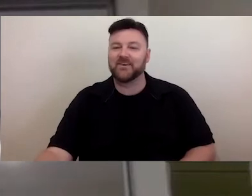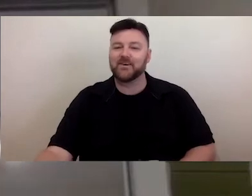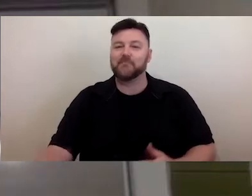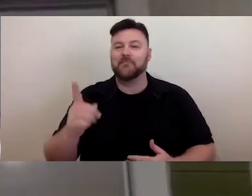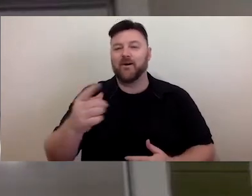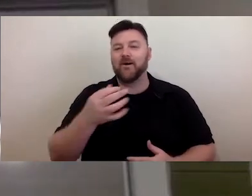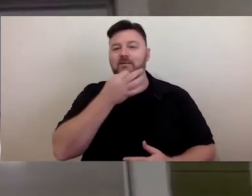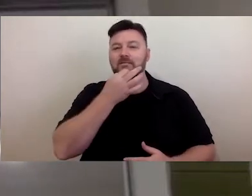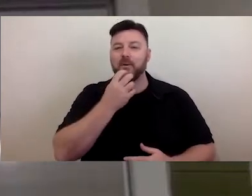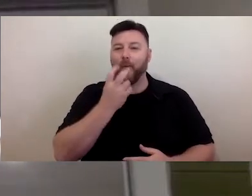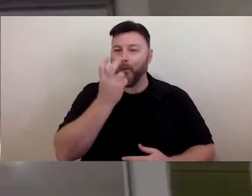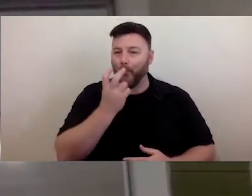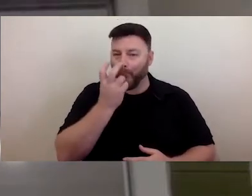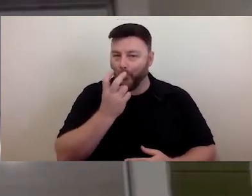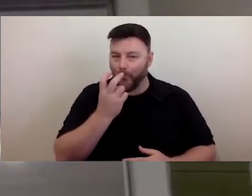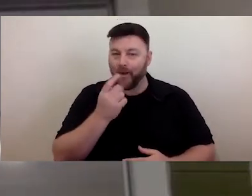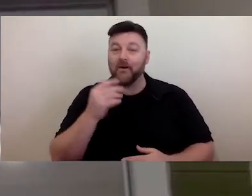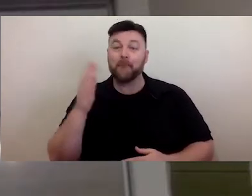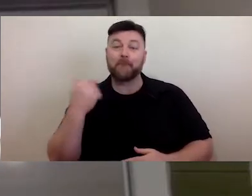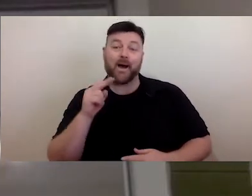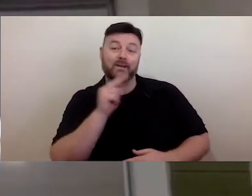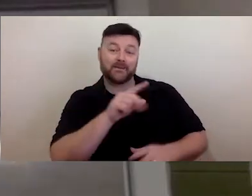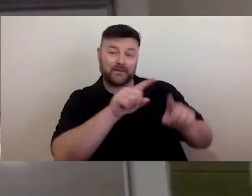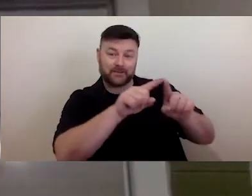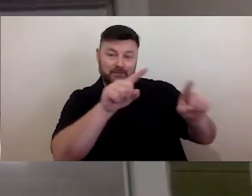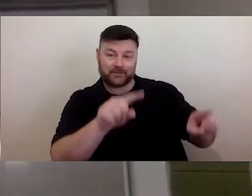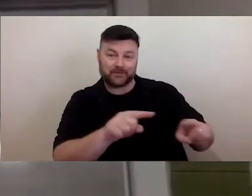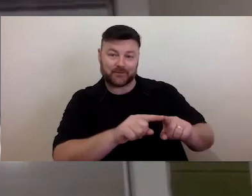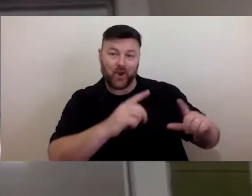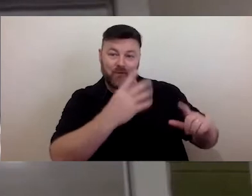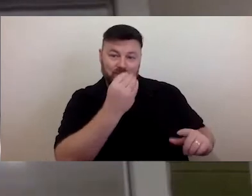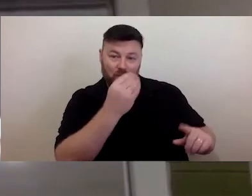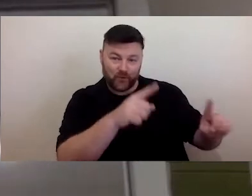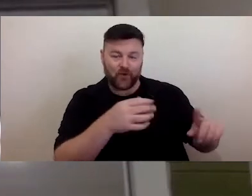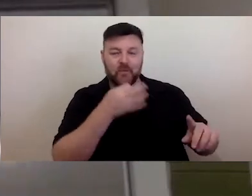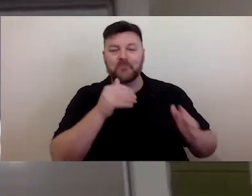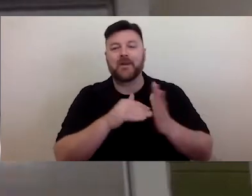than the photo would suggest! Not hugely, but anyway...